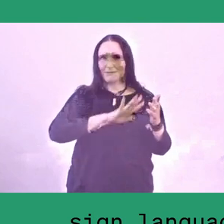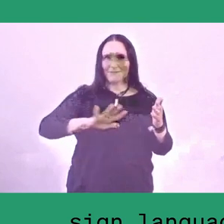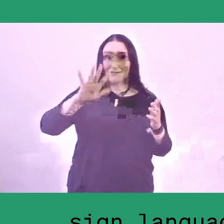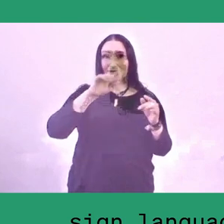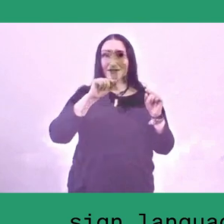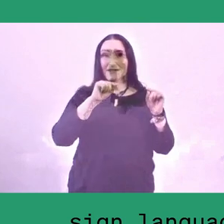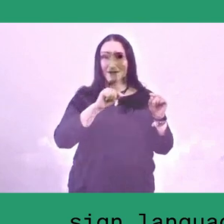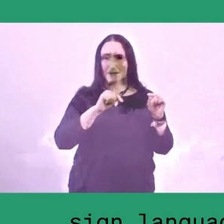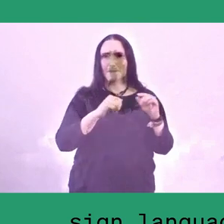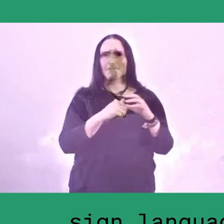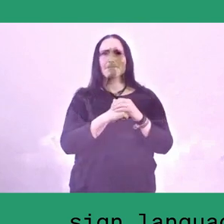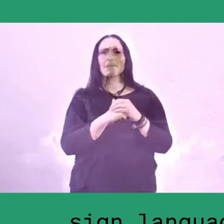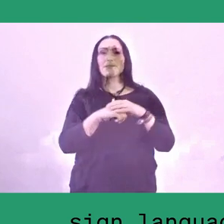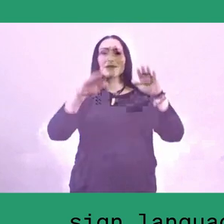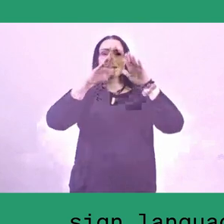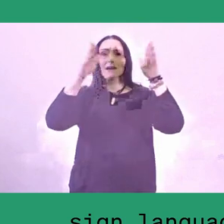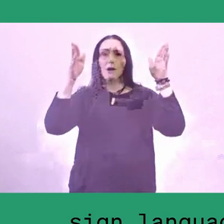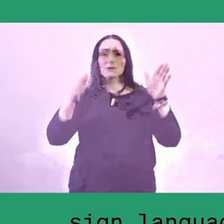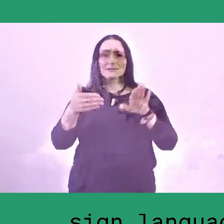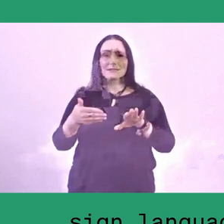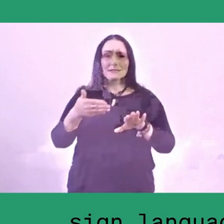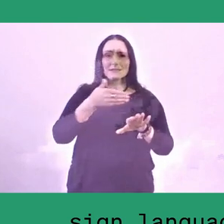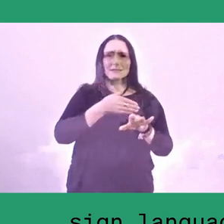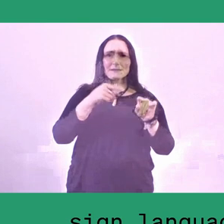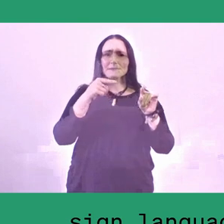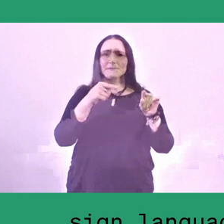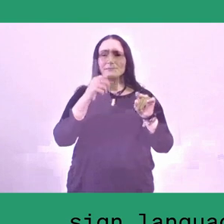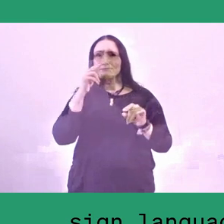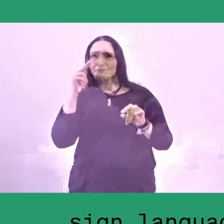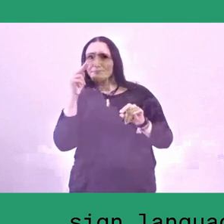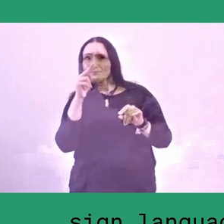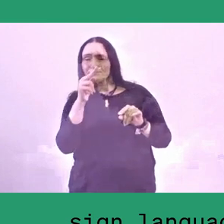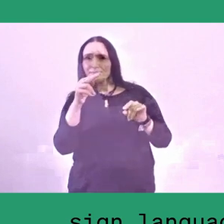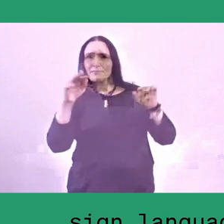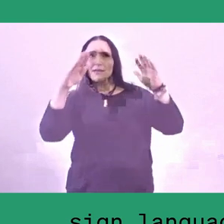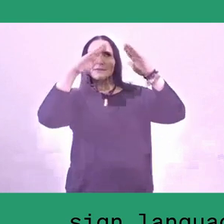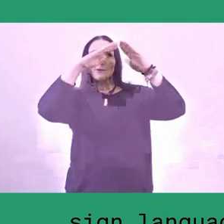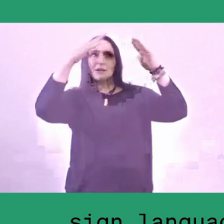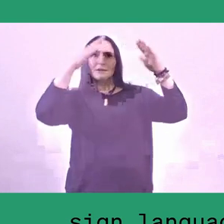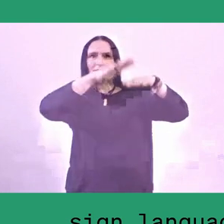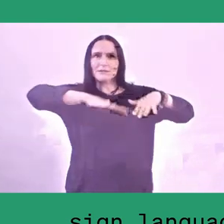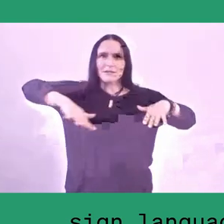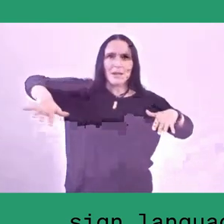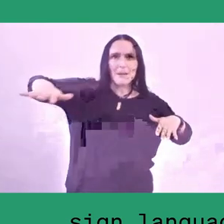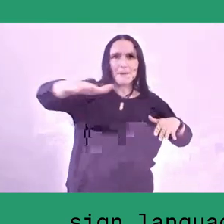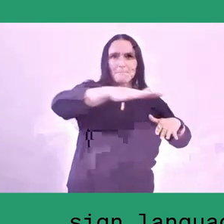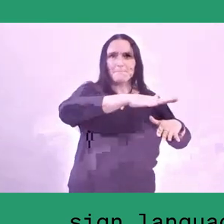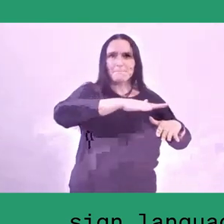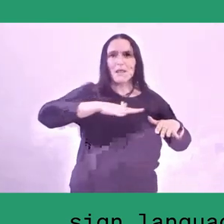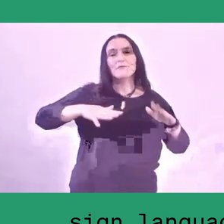you will see the ruruHaus, which is one of the platforms that we created since last year